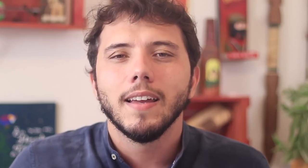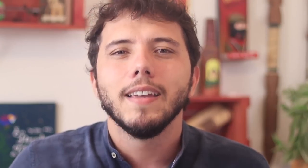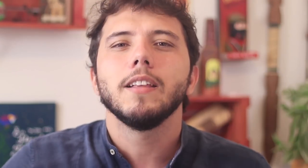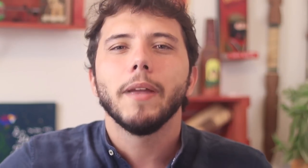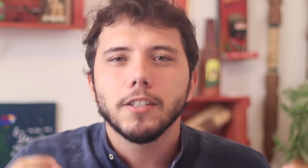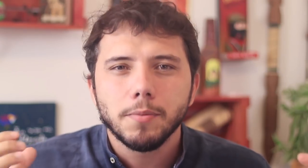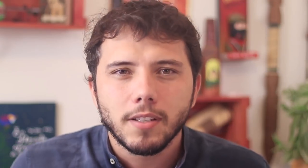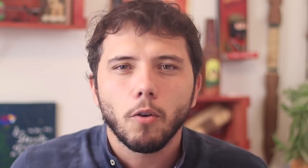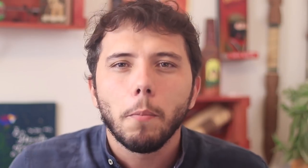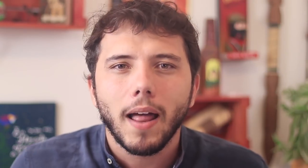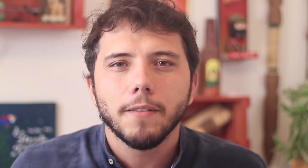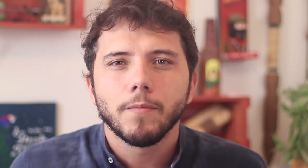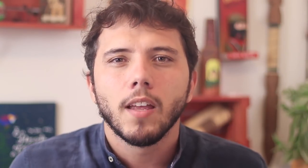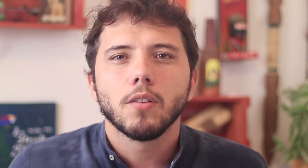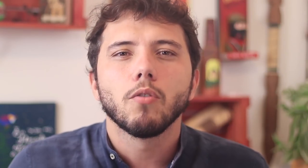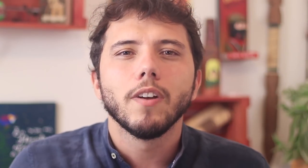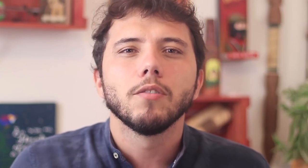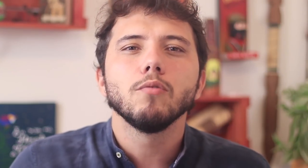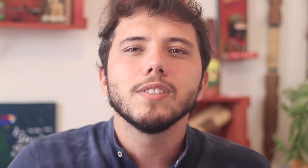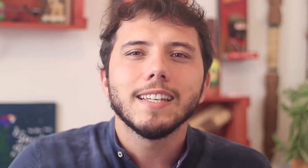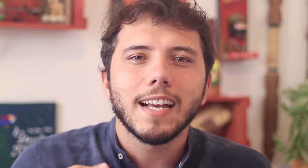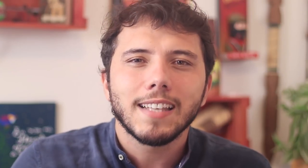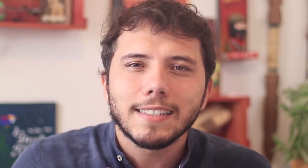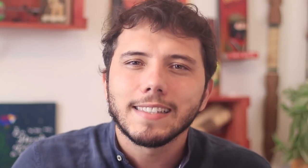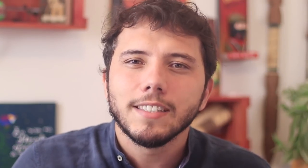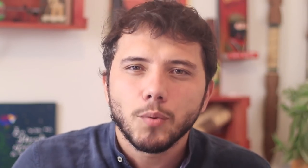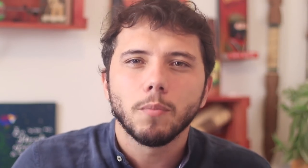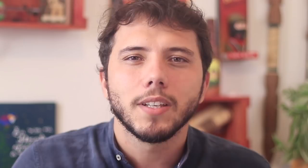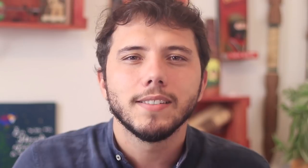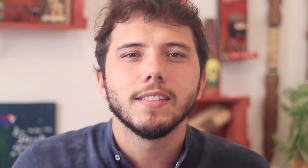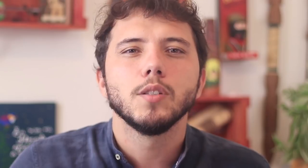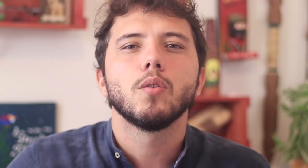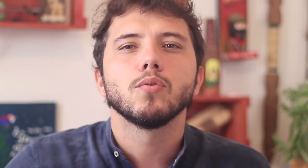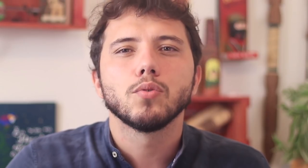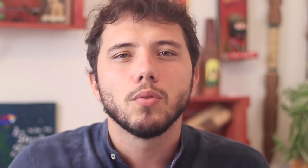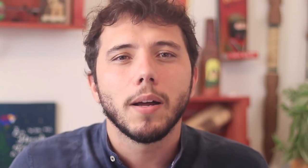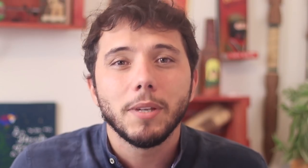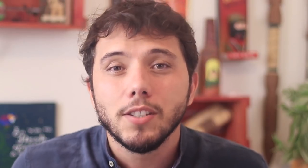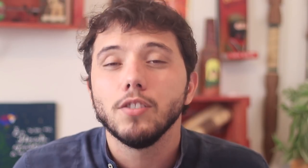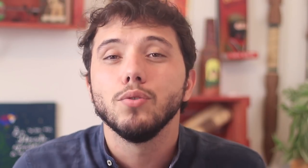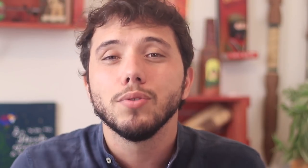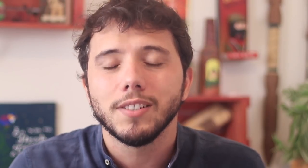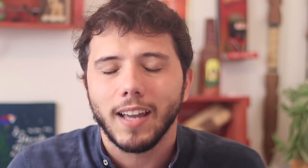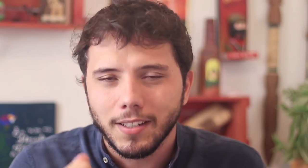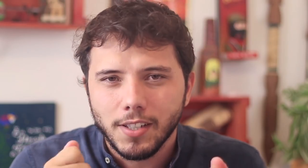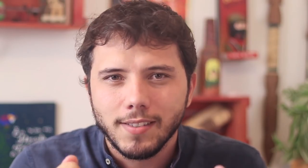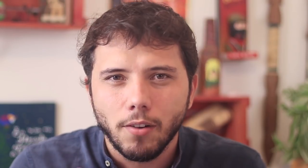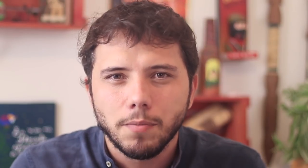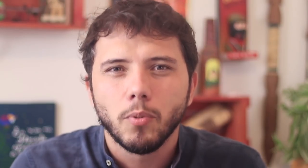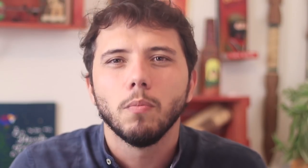We also have to demand from the government to stop acting in the murderous way the way it has been and that it start creating fair measures to guarantee public health,